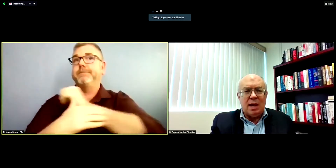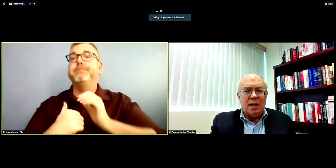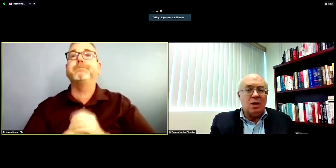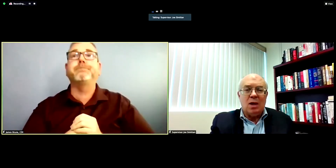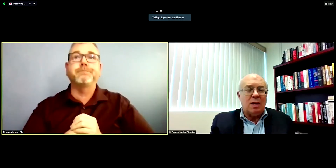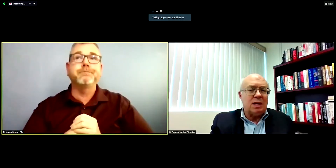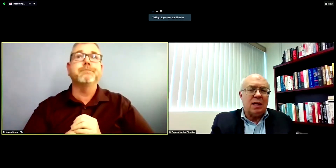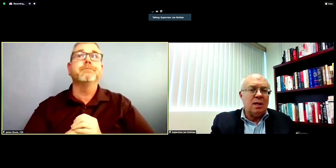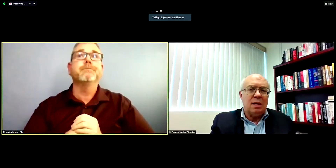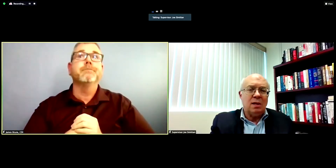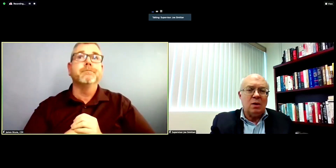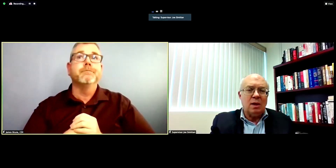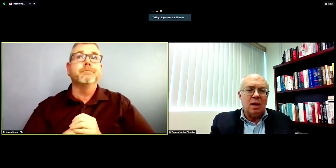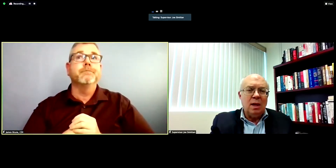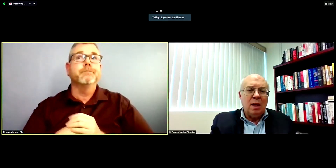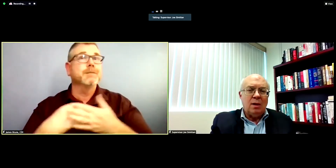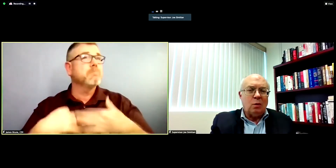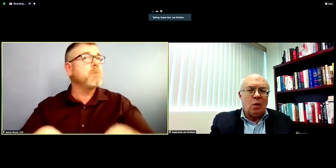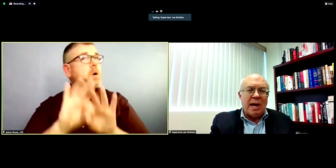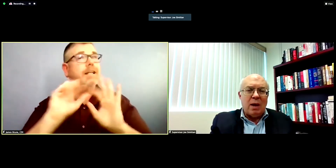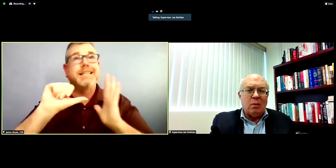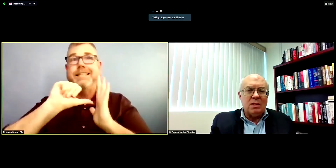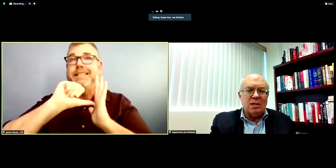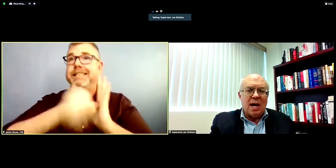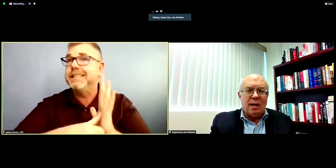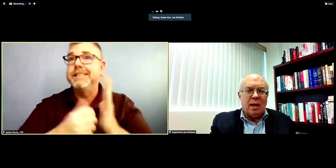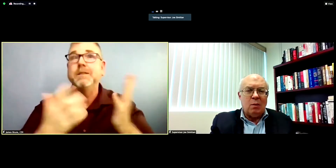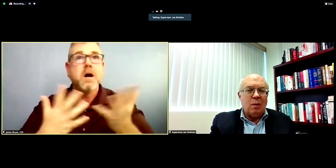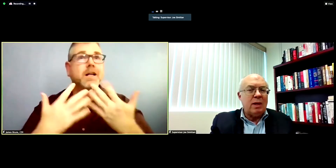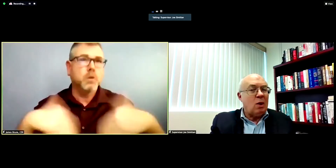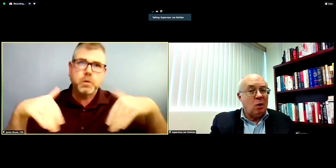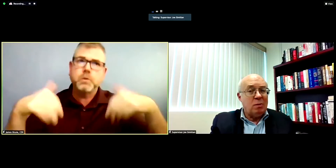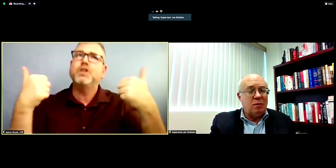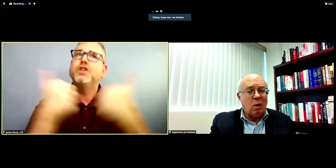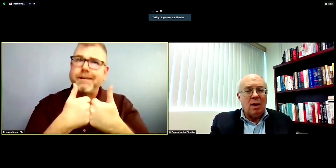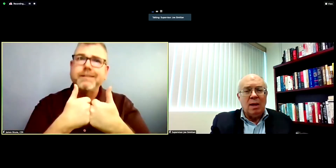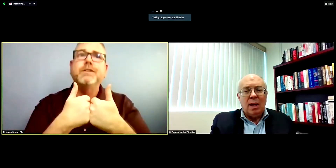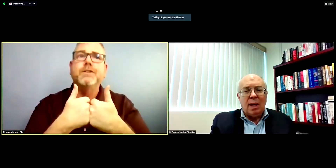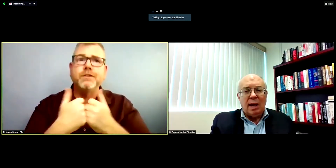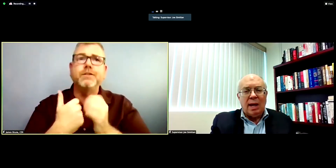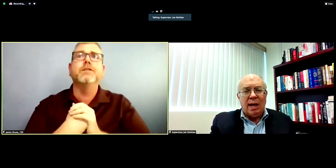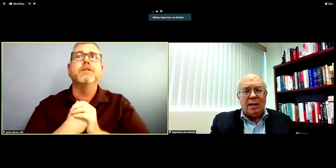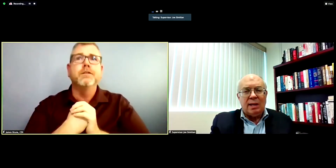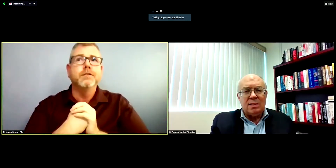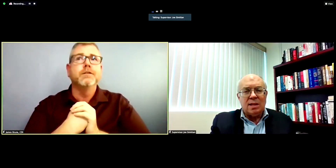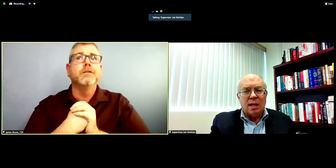and acknowledging it, you know, the rollout was not uh what we had all hoped for, uh and it is a